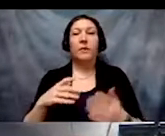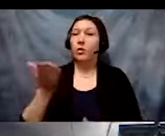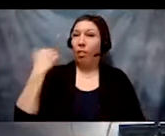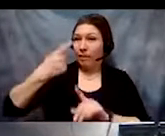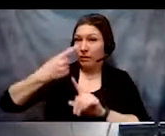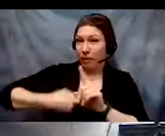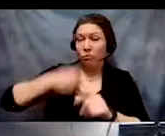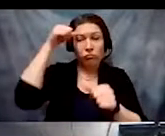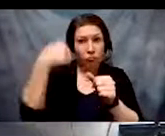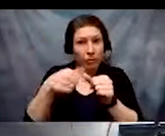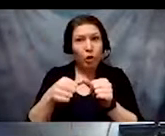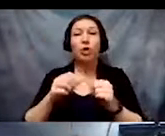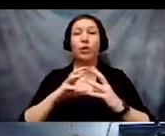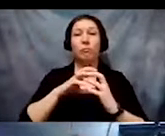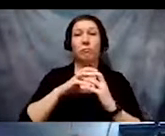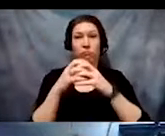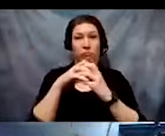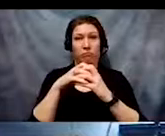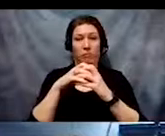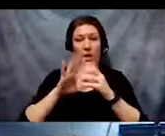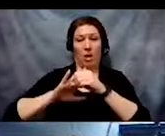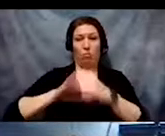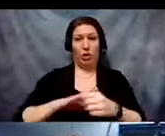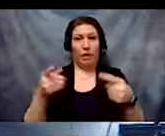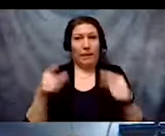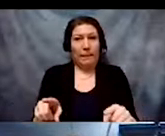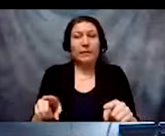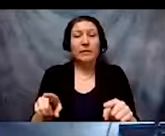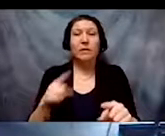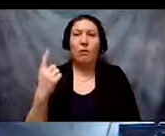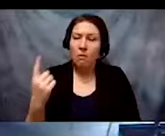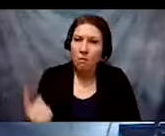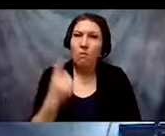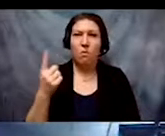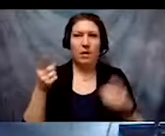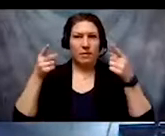that such intersectional oppression always occurs at the same time